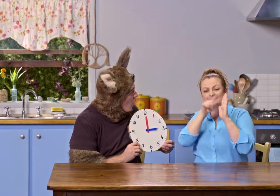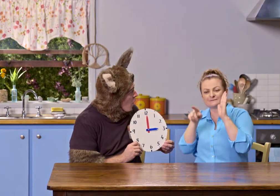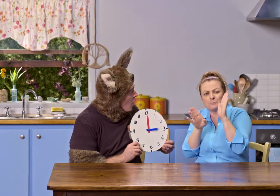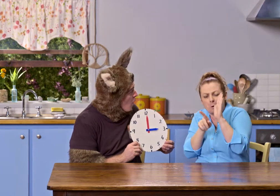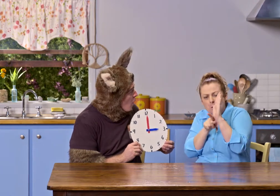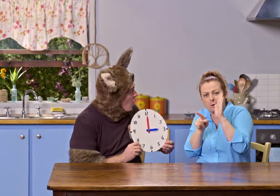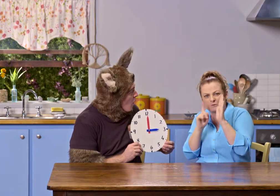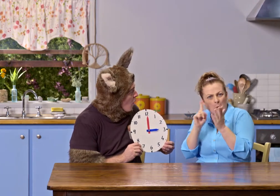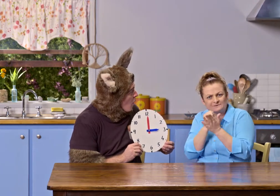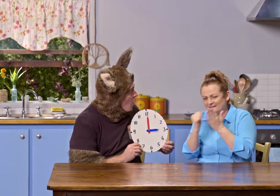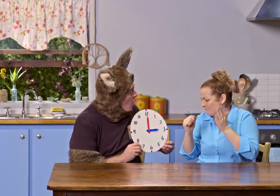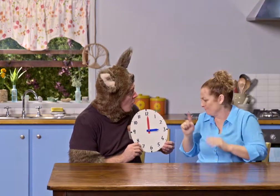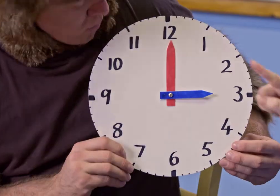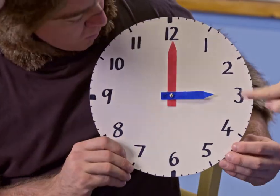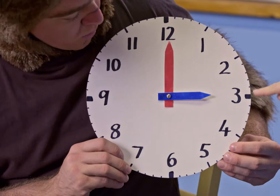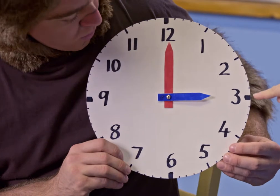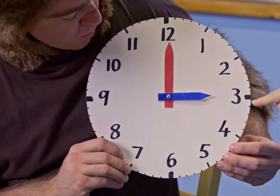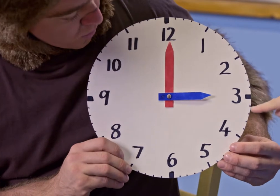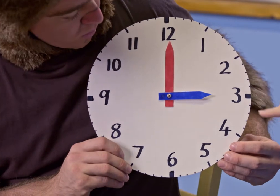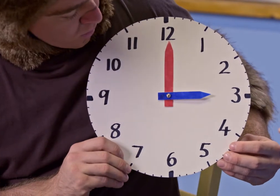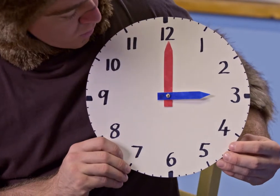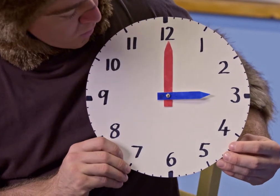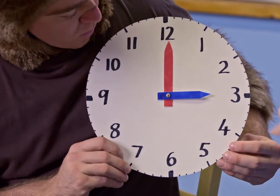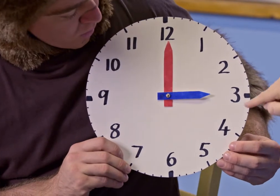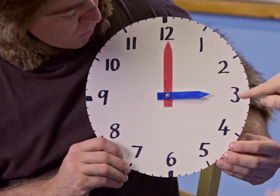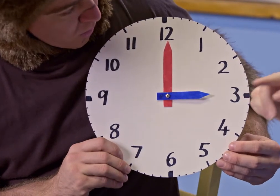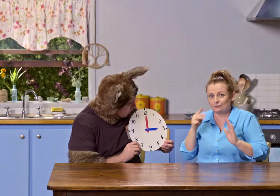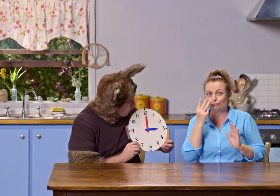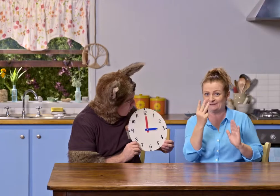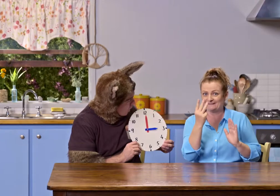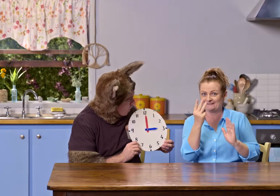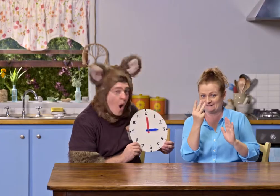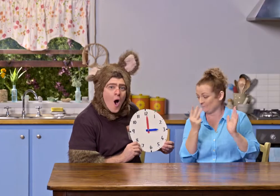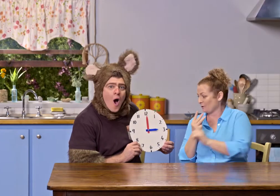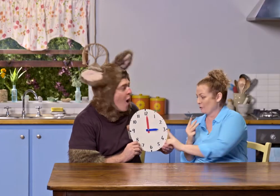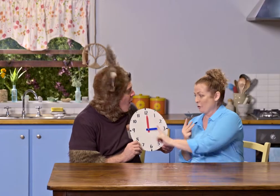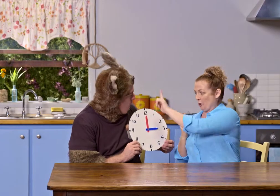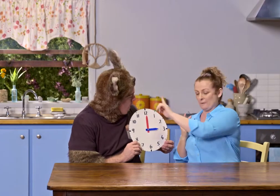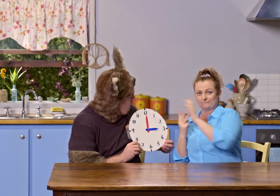..we need to look at what the hour hand is pointing at. OK. It's pointing at 3.